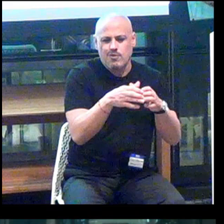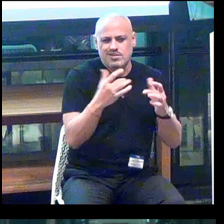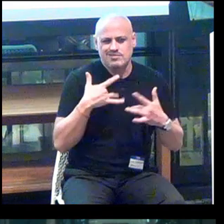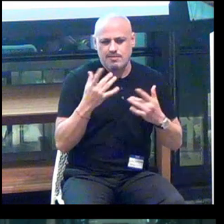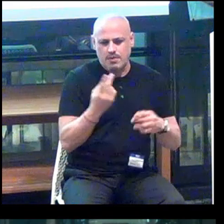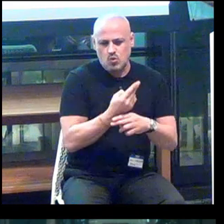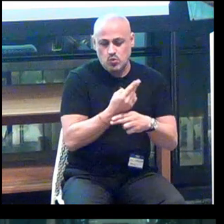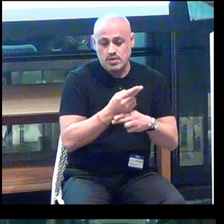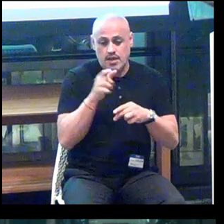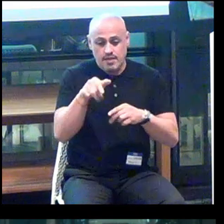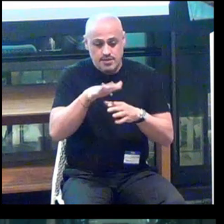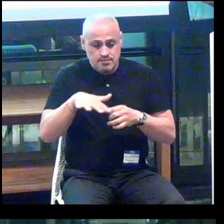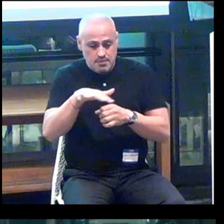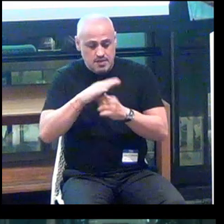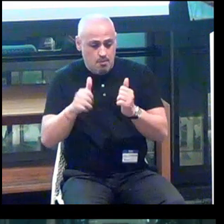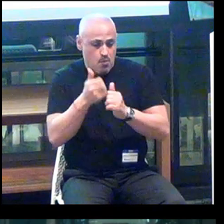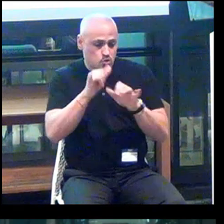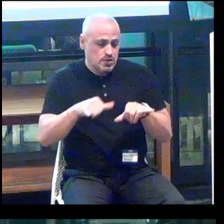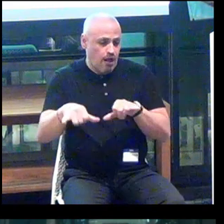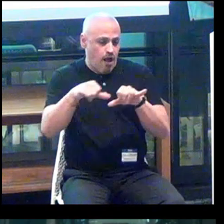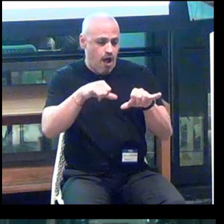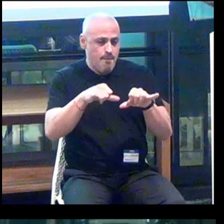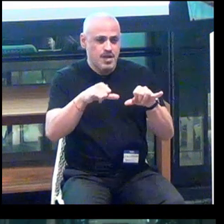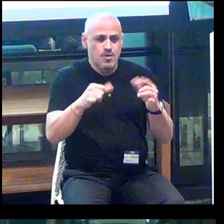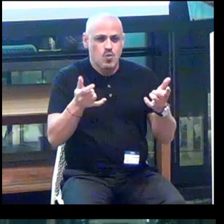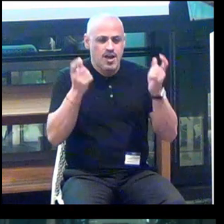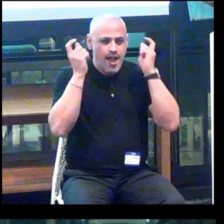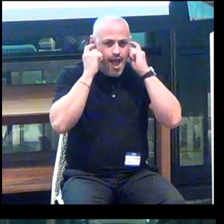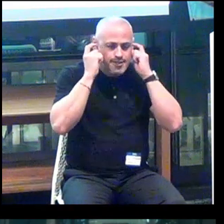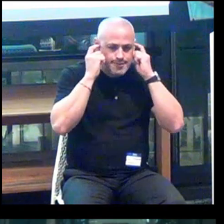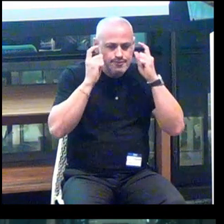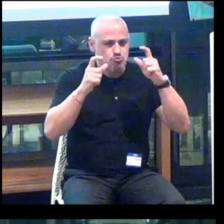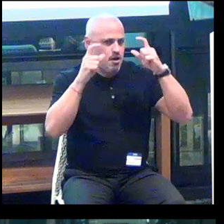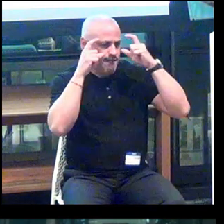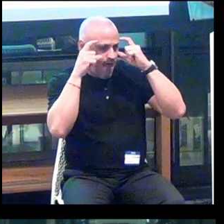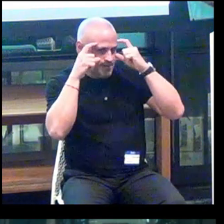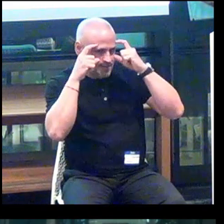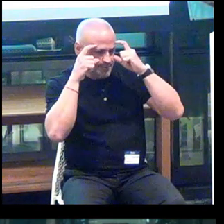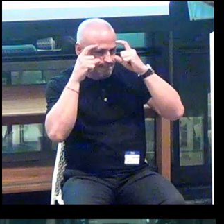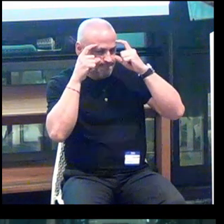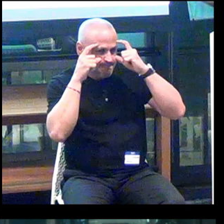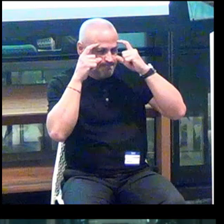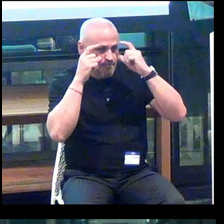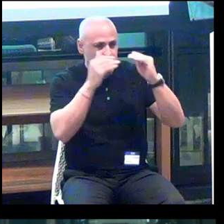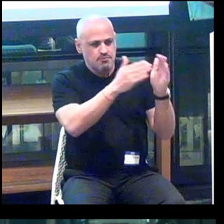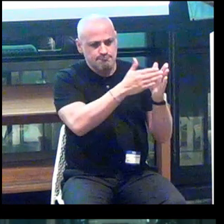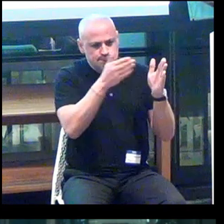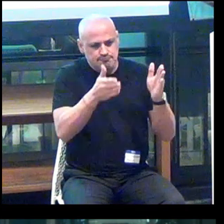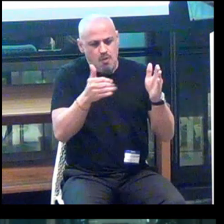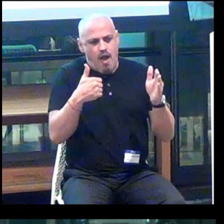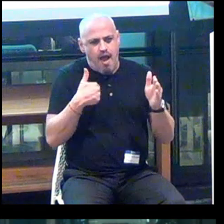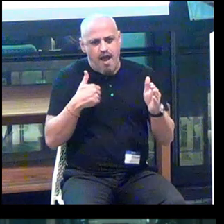In this space, the most common are headsets or glasses. And then following from that, we have other.